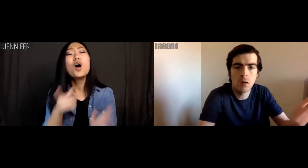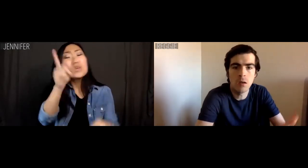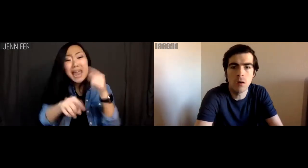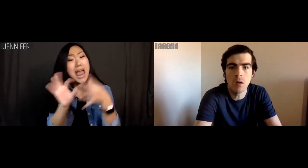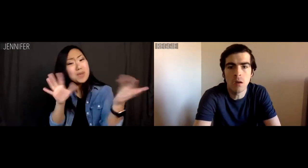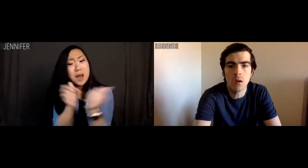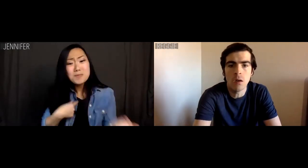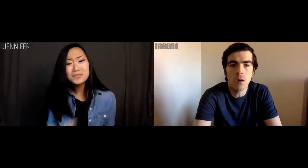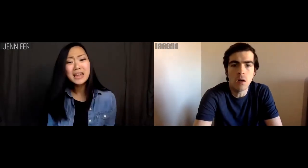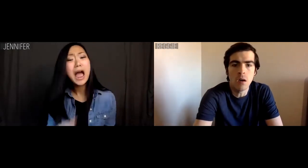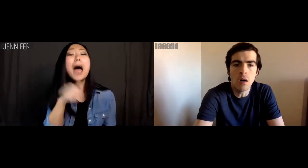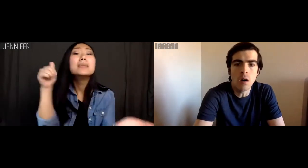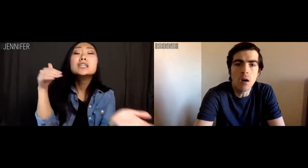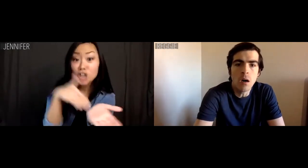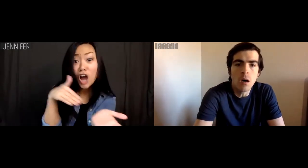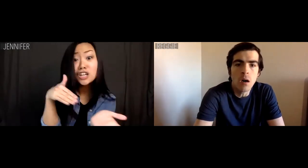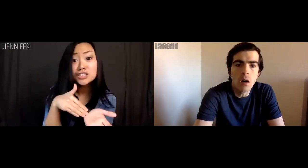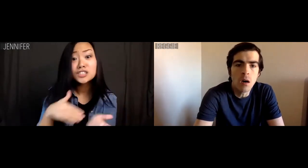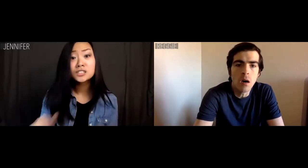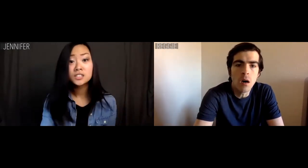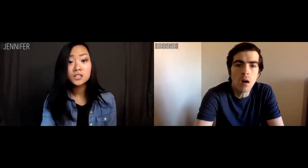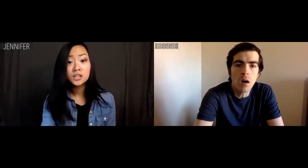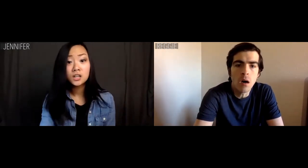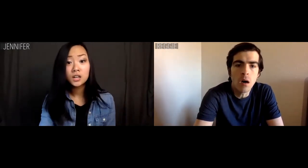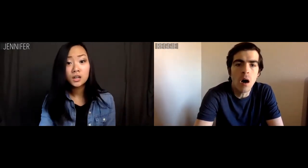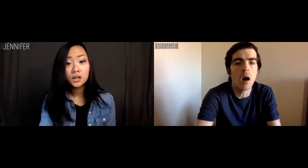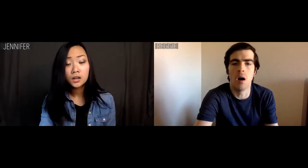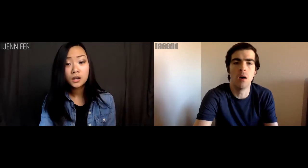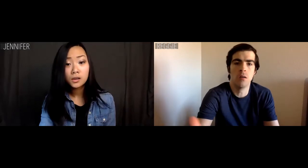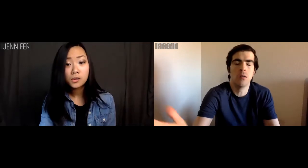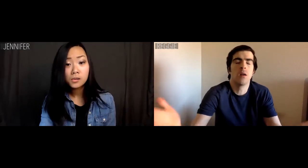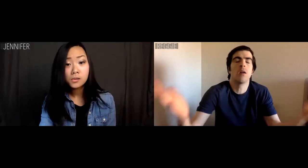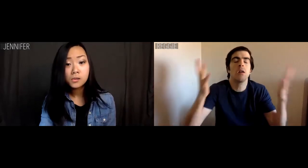Jennifer: But... But you can't dump me! I'm a doctor.